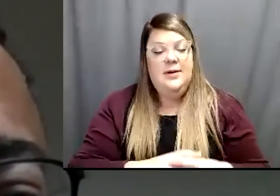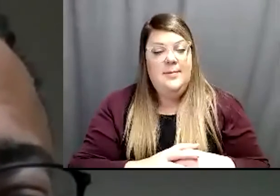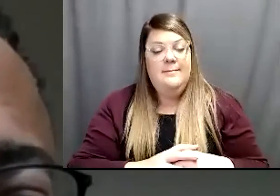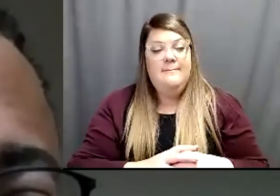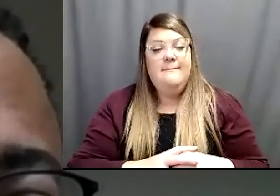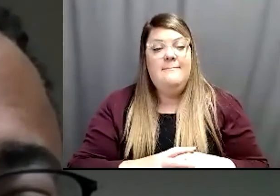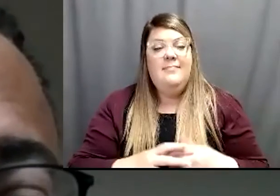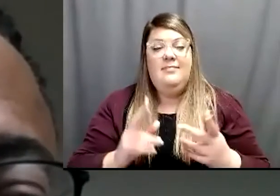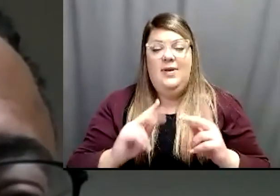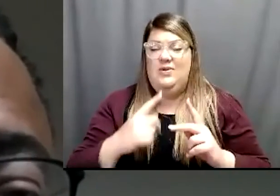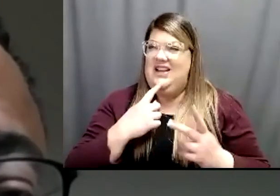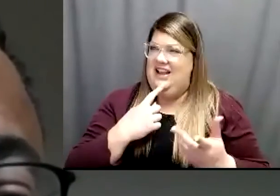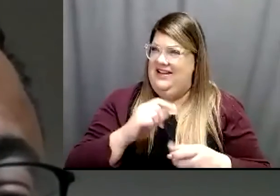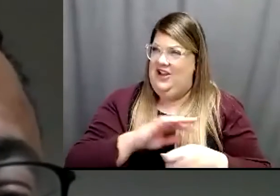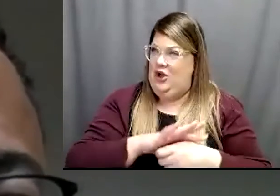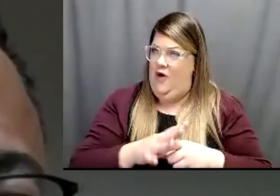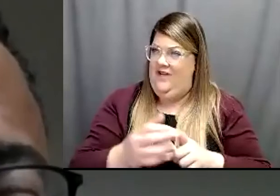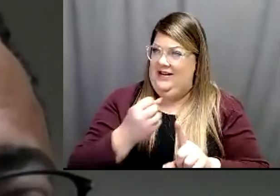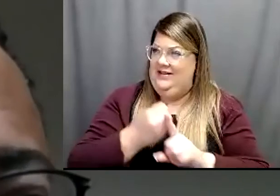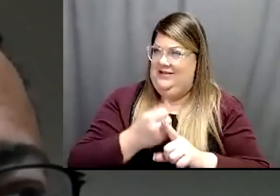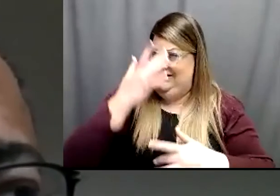should I get the vaccine?" The answer definitely is "Yes," for a couple of reasons.